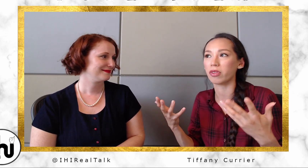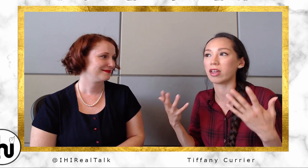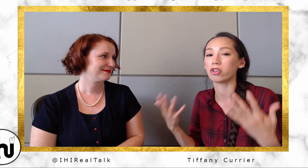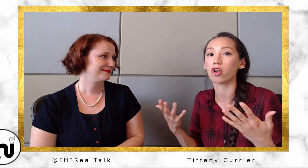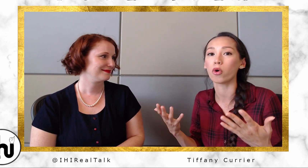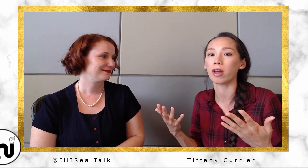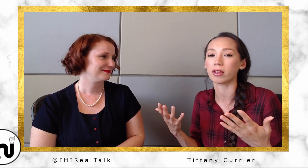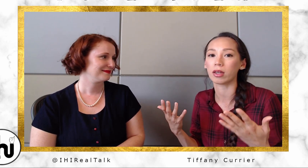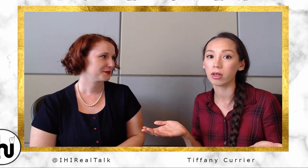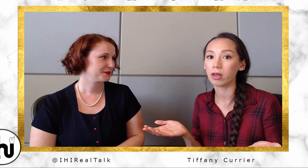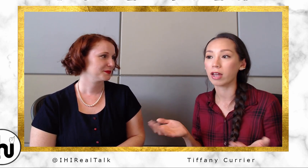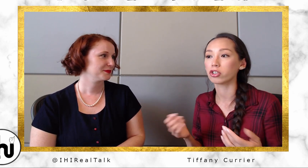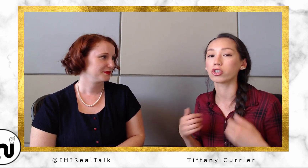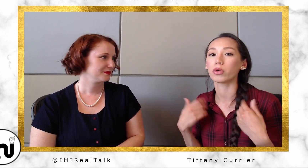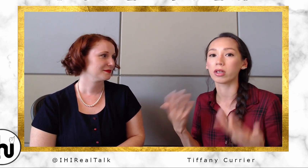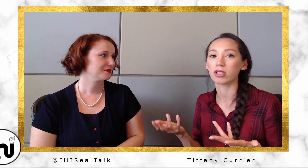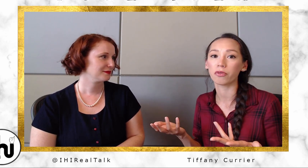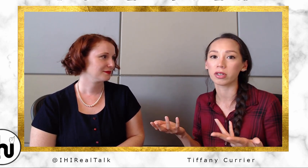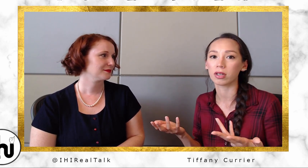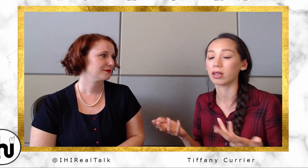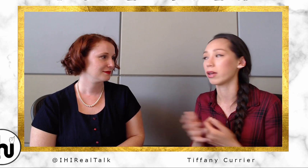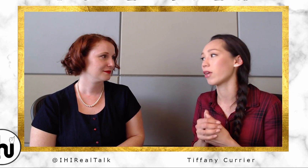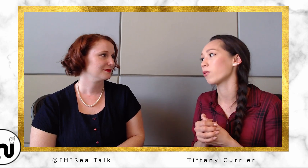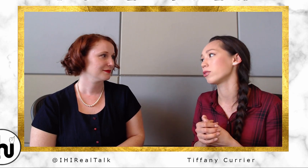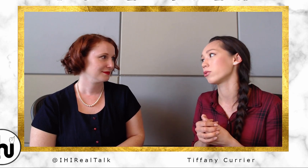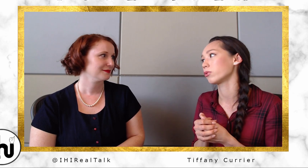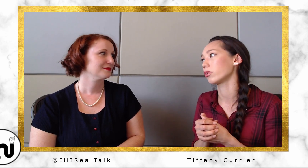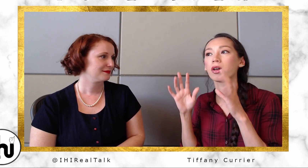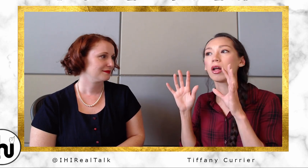know that can work and just doing it selflessly. Like, that was really cool!